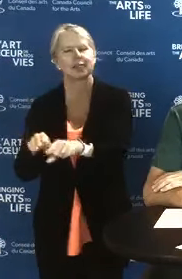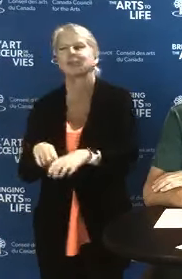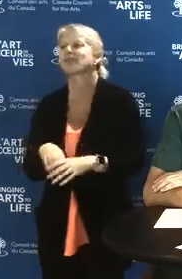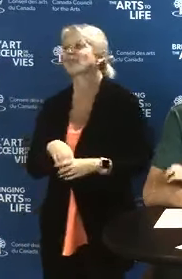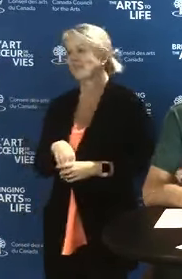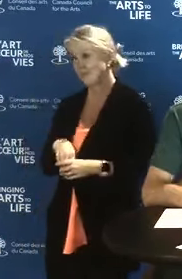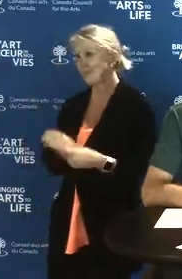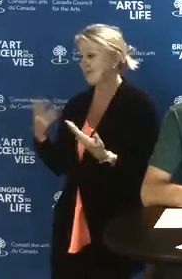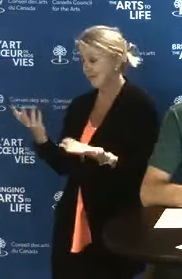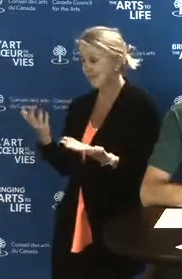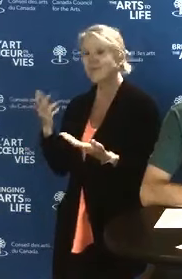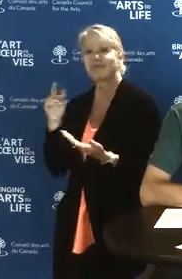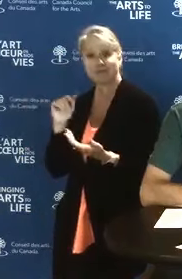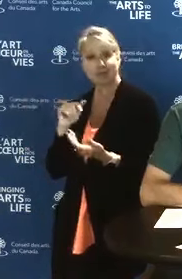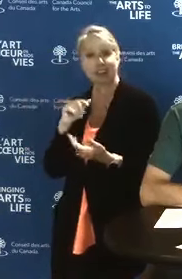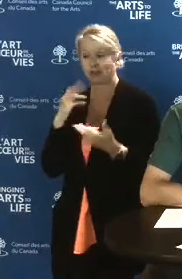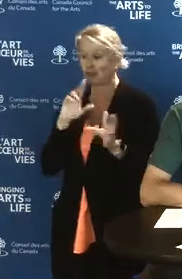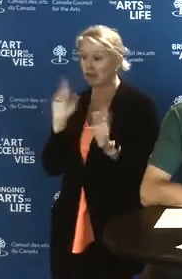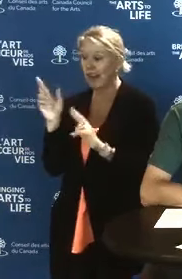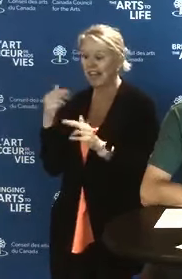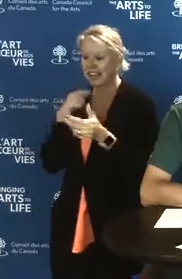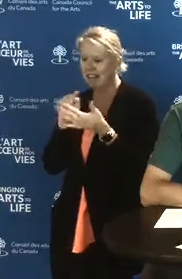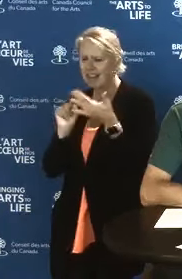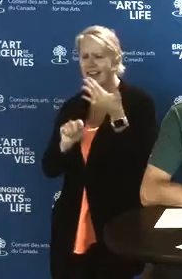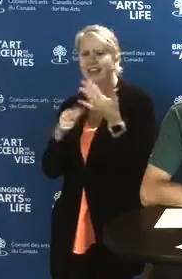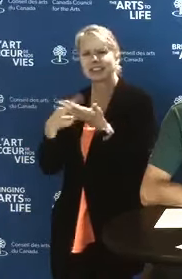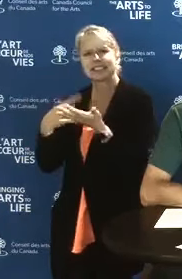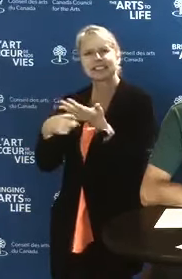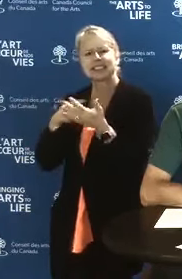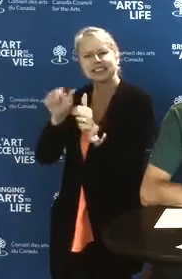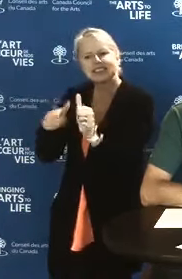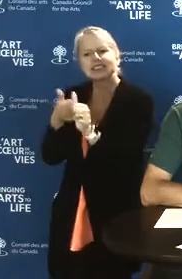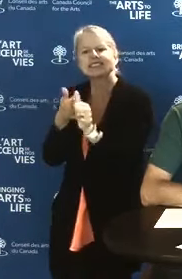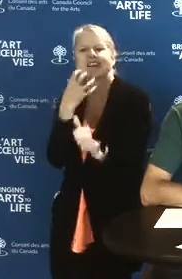We have touched on a few of the foundation values behind the fund.